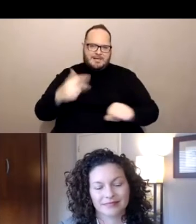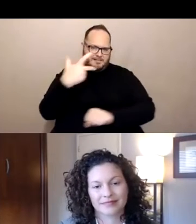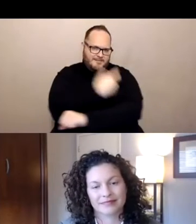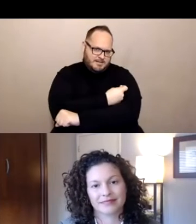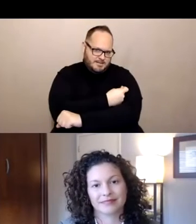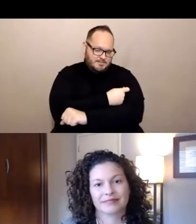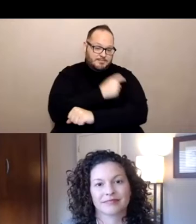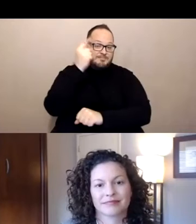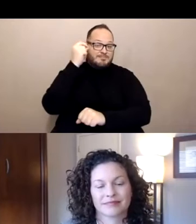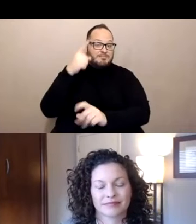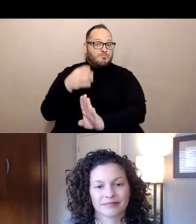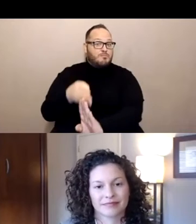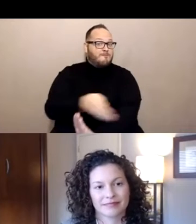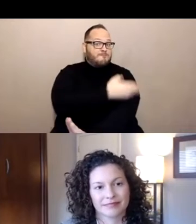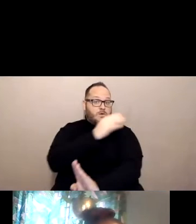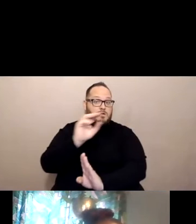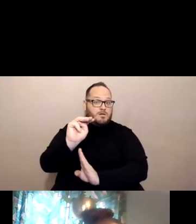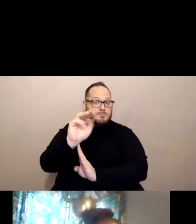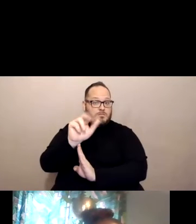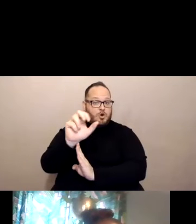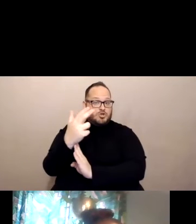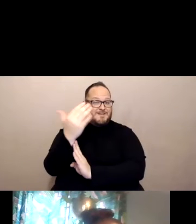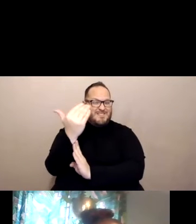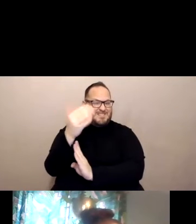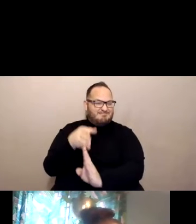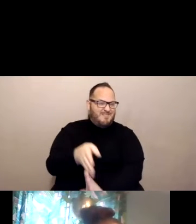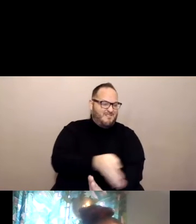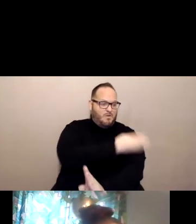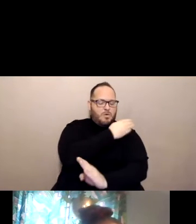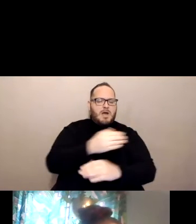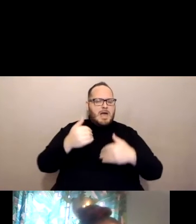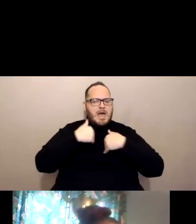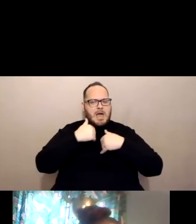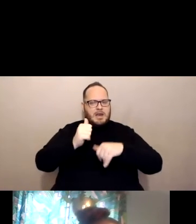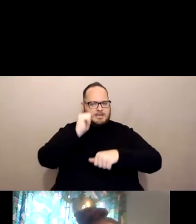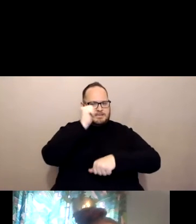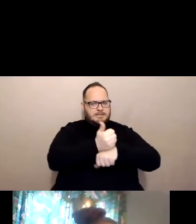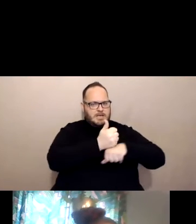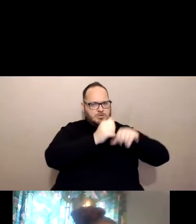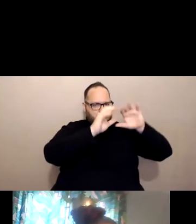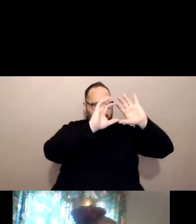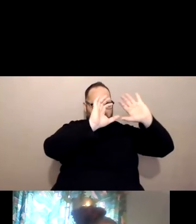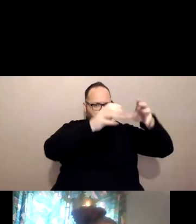which was just last week, there was a set of eligibility groups that could get vaccinated